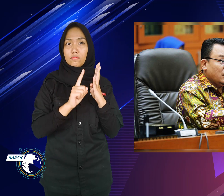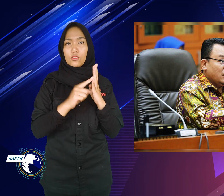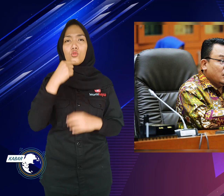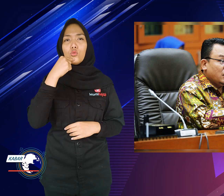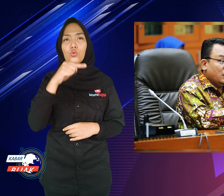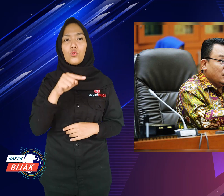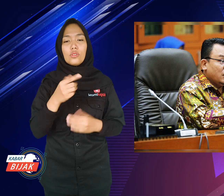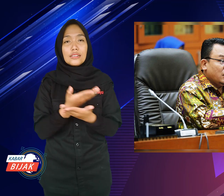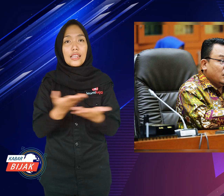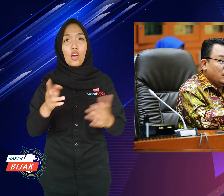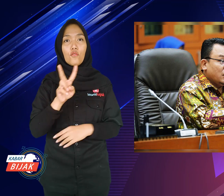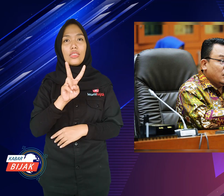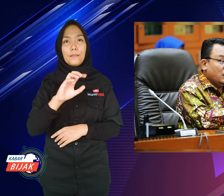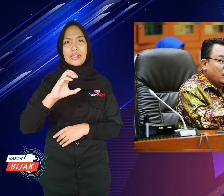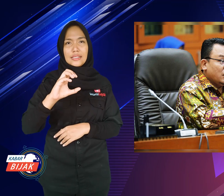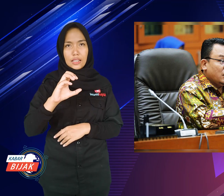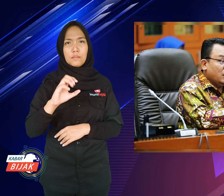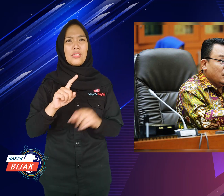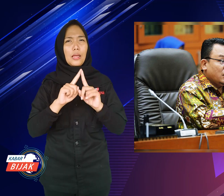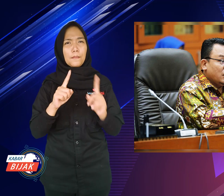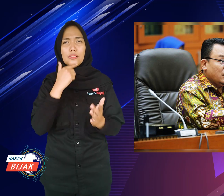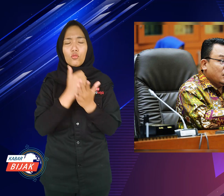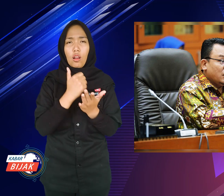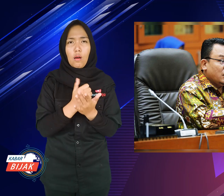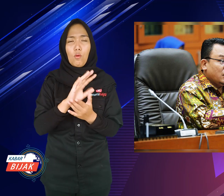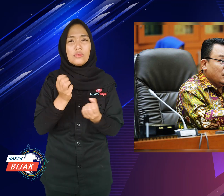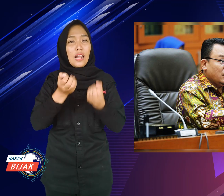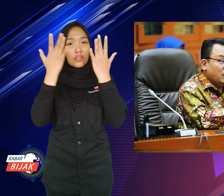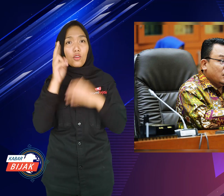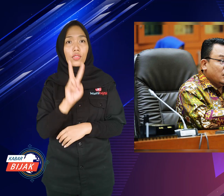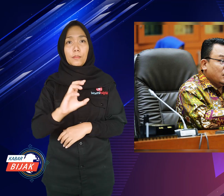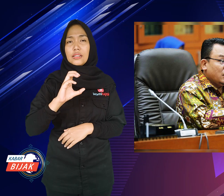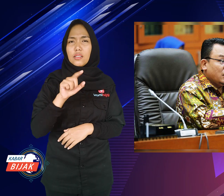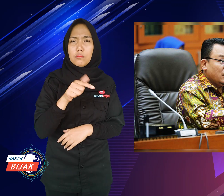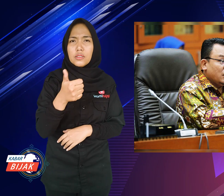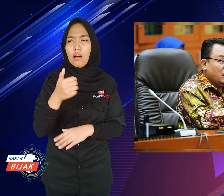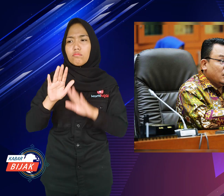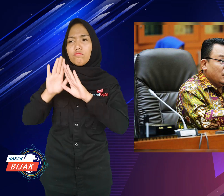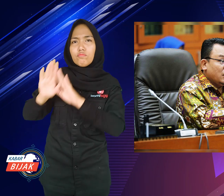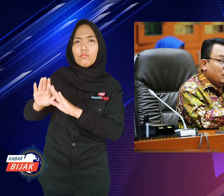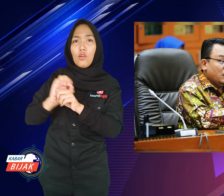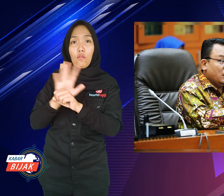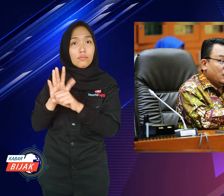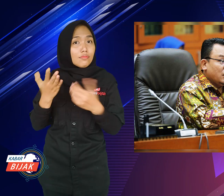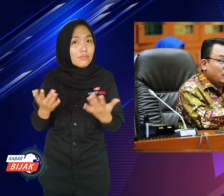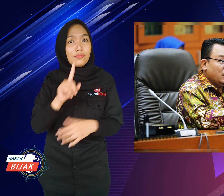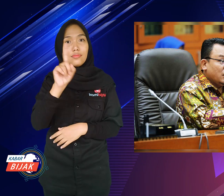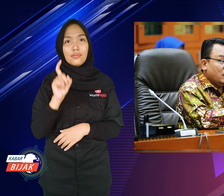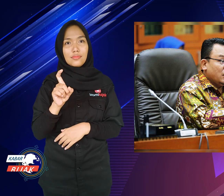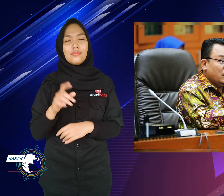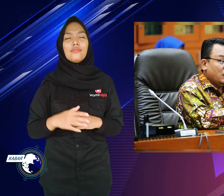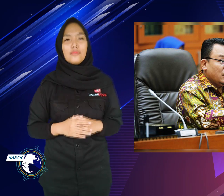The company was asked to provide vitamin C, but that was unclear can protect from COVID-19 or not?